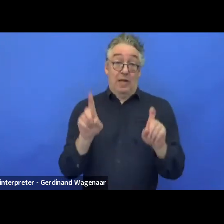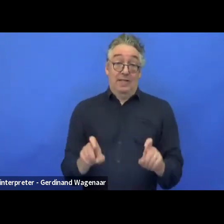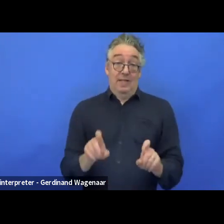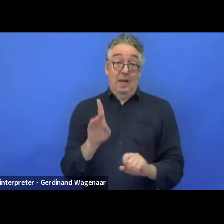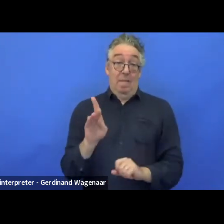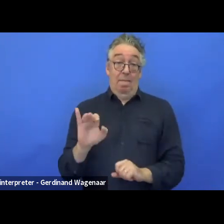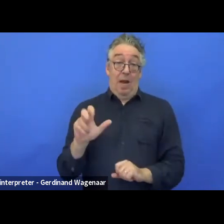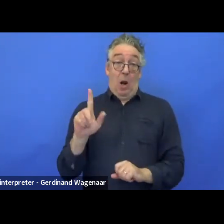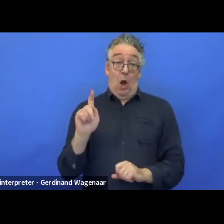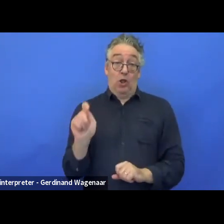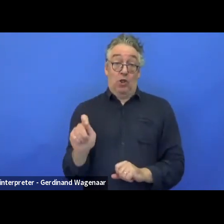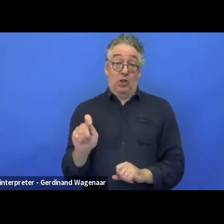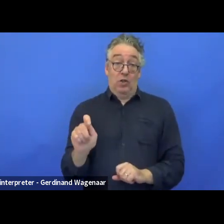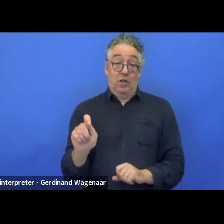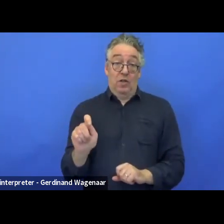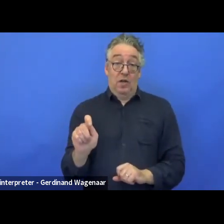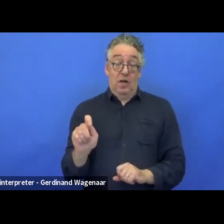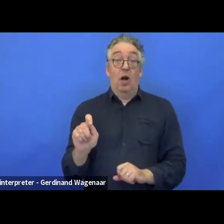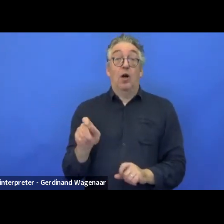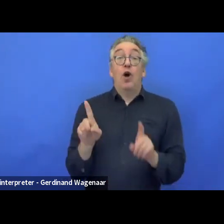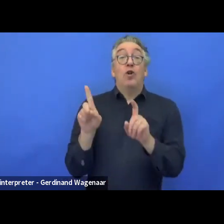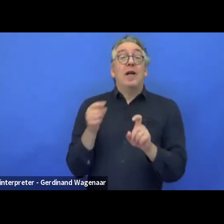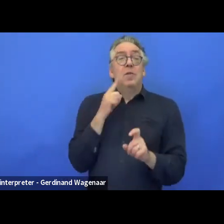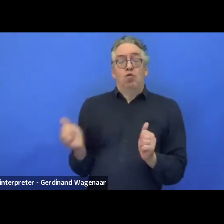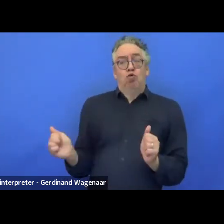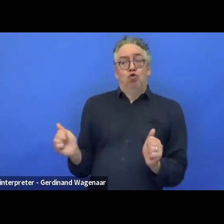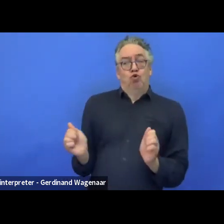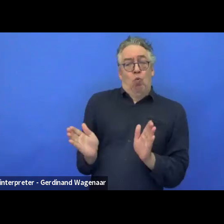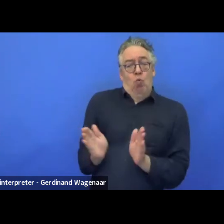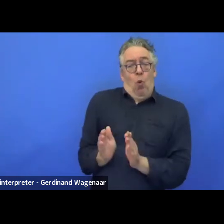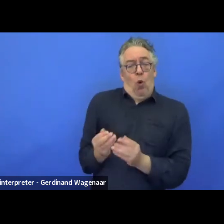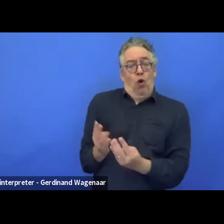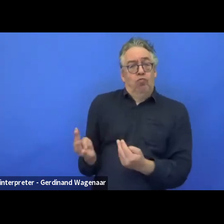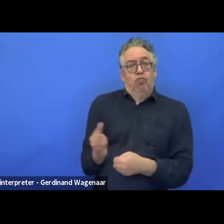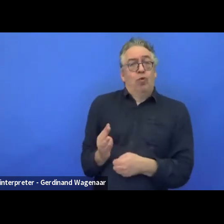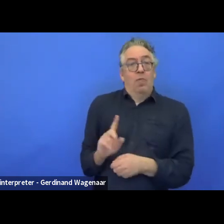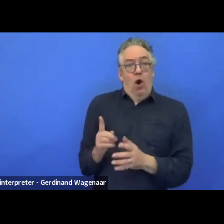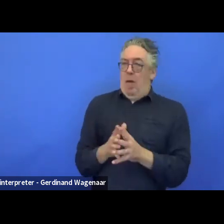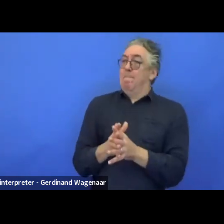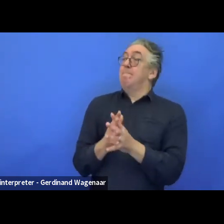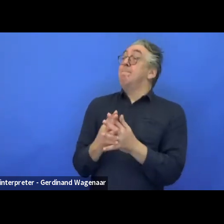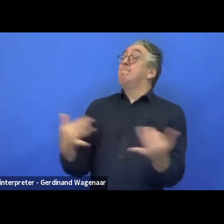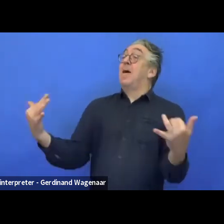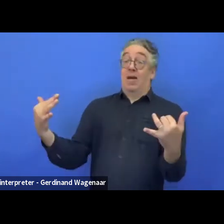and it is with a large number of people. So for example, for this, it is sometimes very important